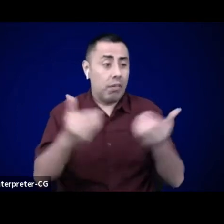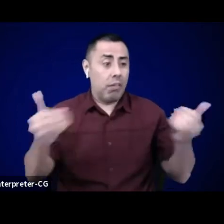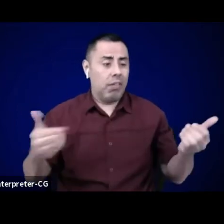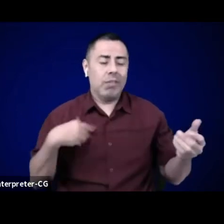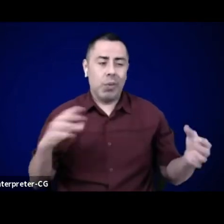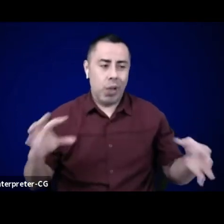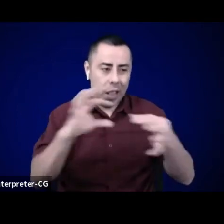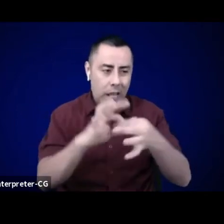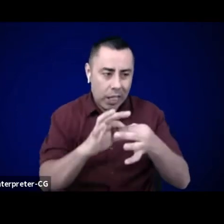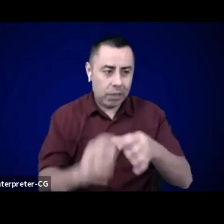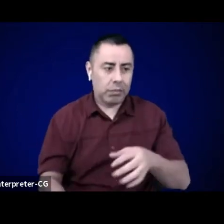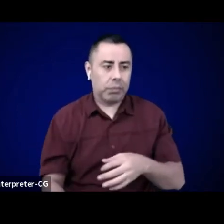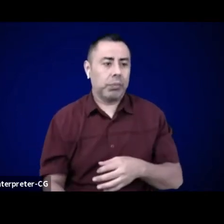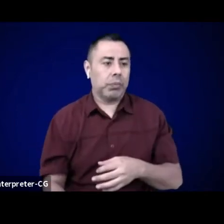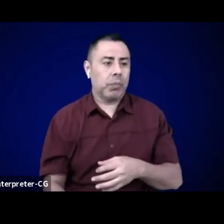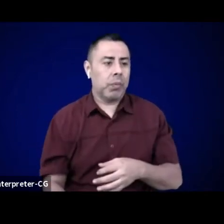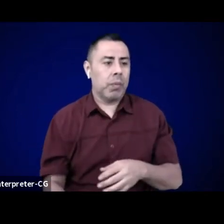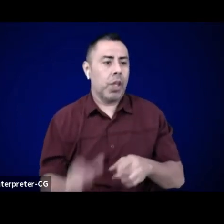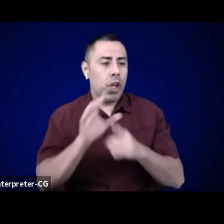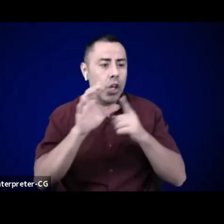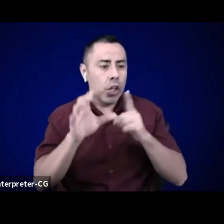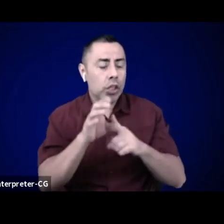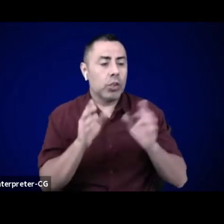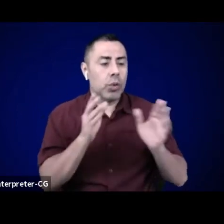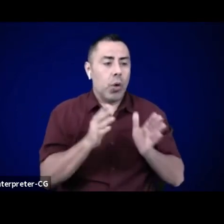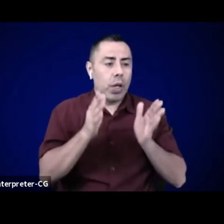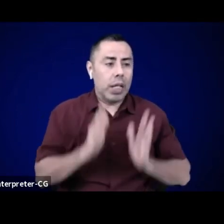arts academics, economists, policy makers, technologists,